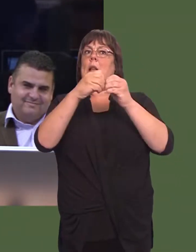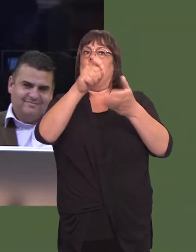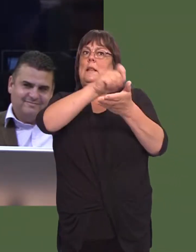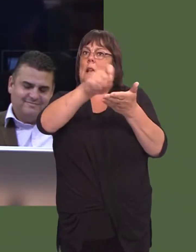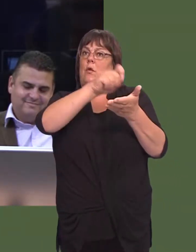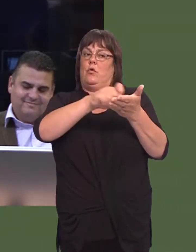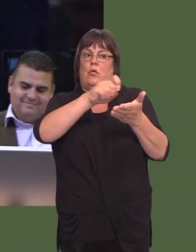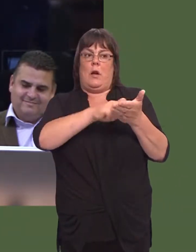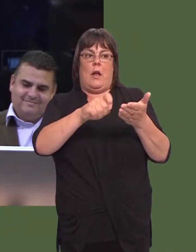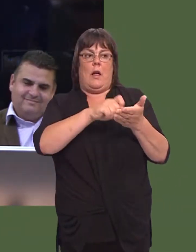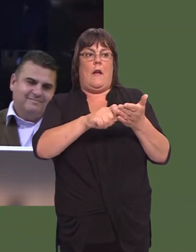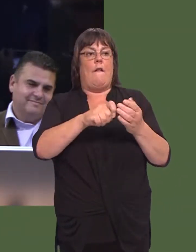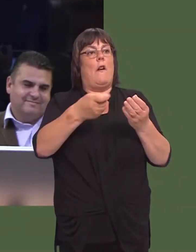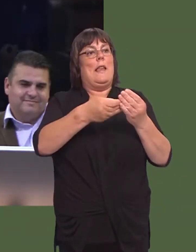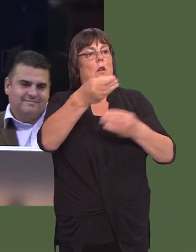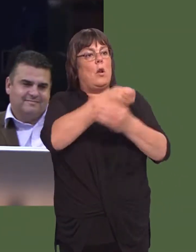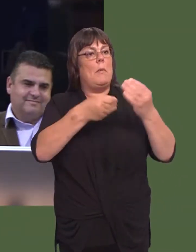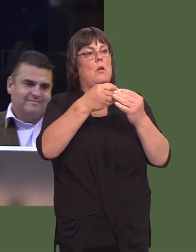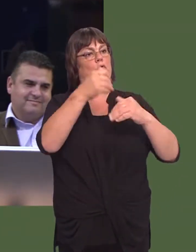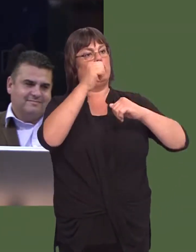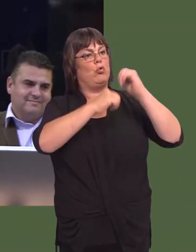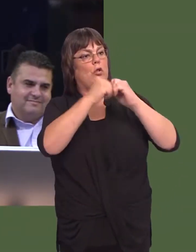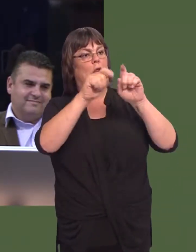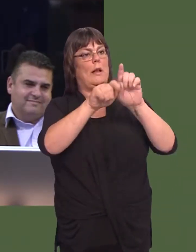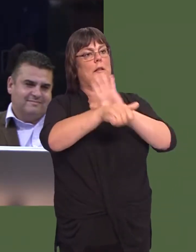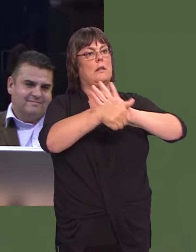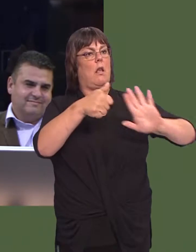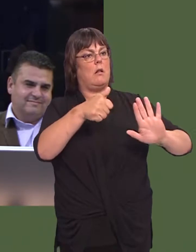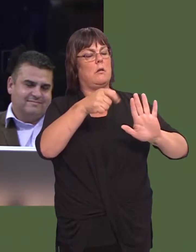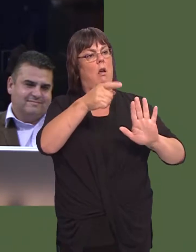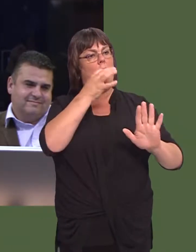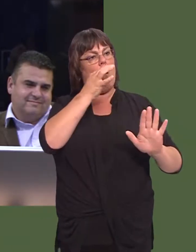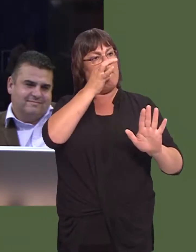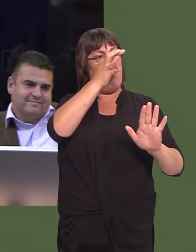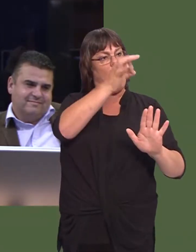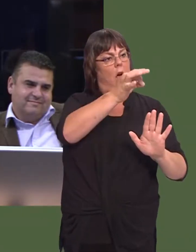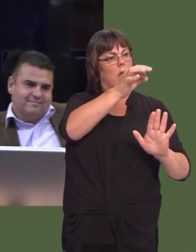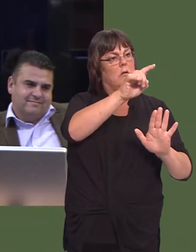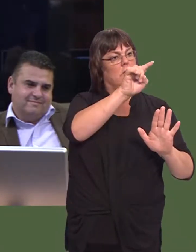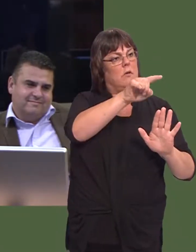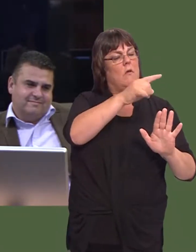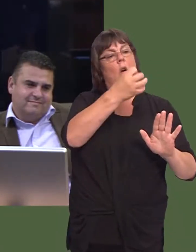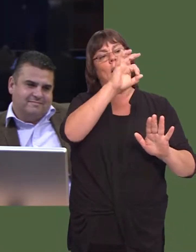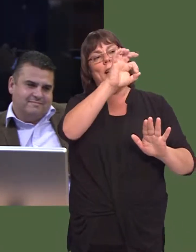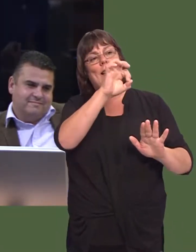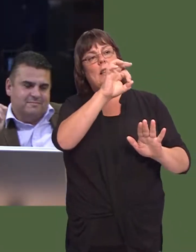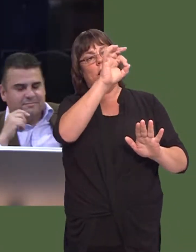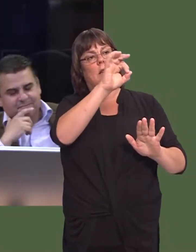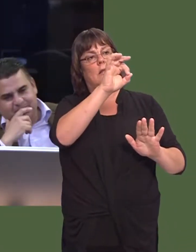Secretary for Economy and Infrastructure that the idea of an 80 per cent Government guarantee,